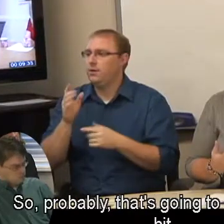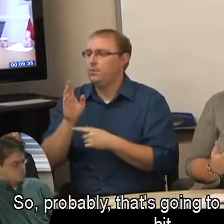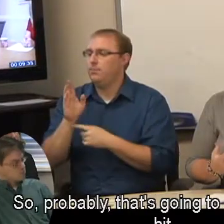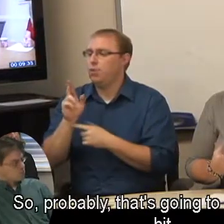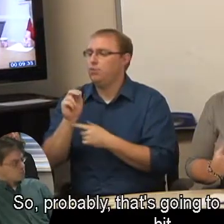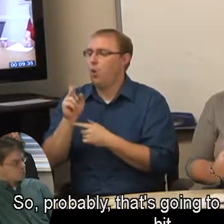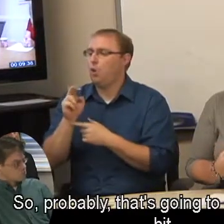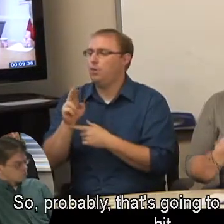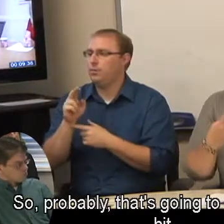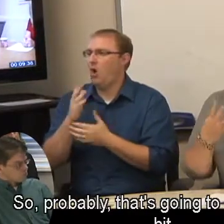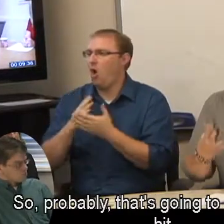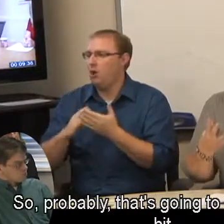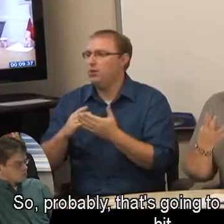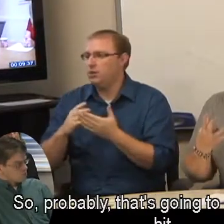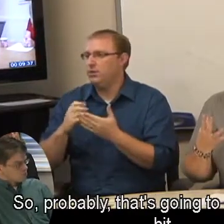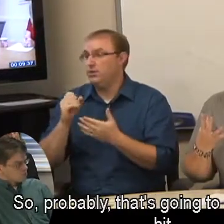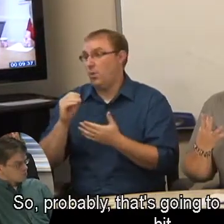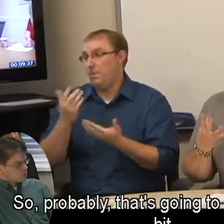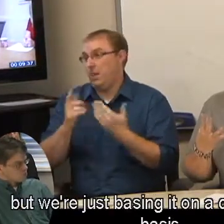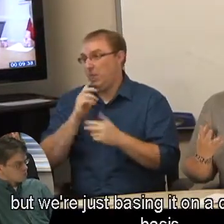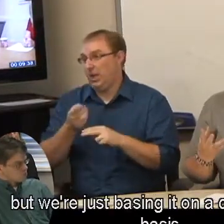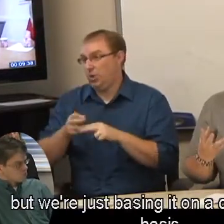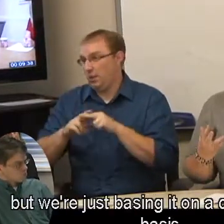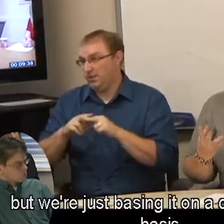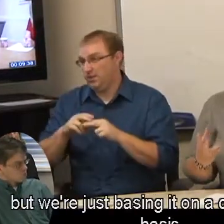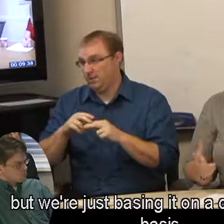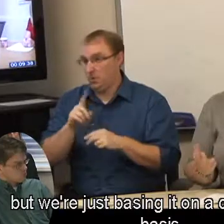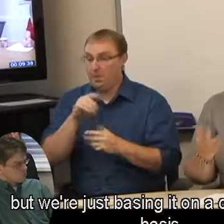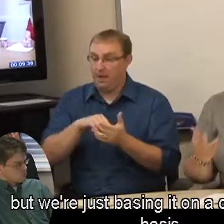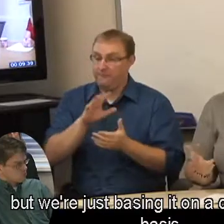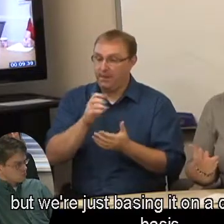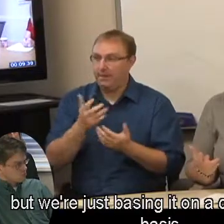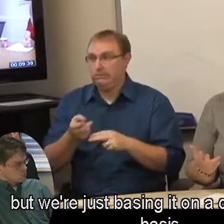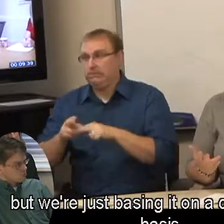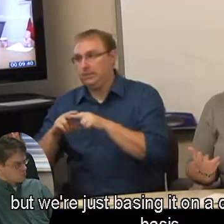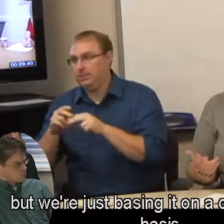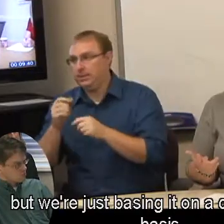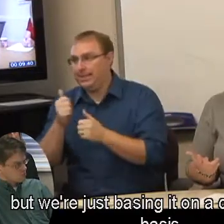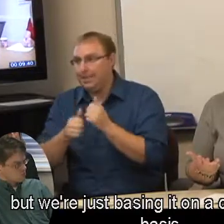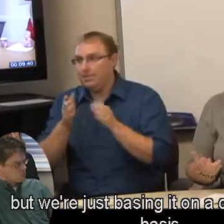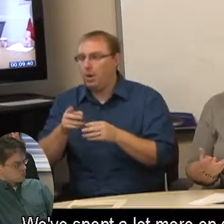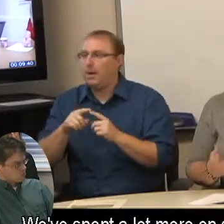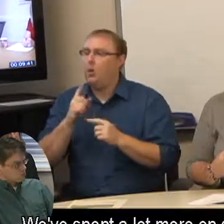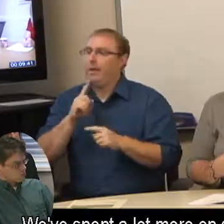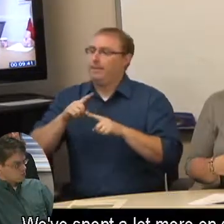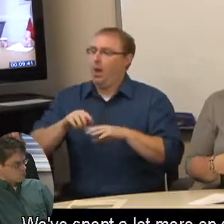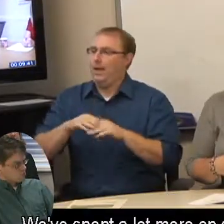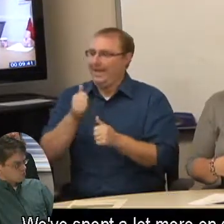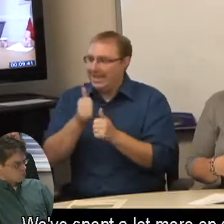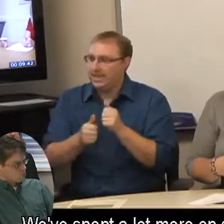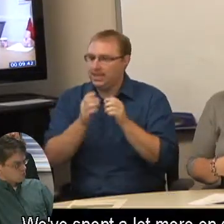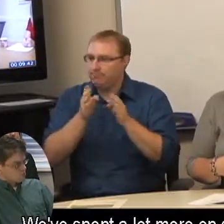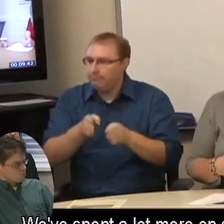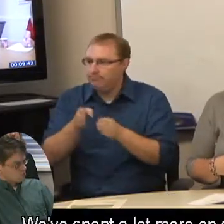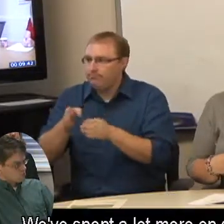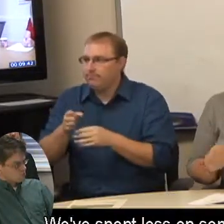So, probably, that's going to go up a little bit but we're just basing it on a case-by-case basis. We've spent a lot more on some folks.